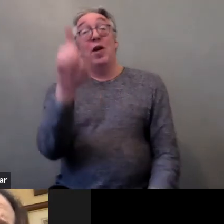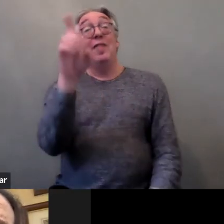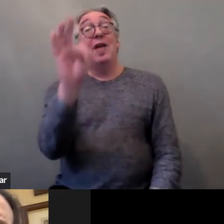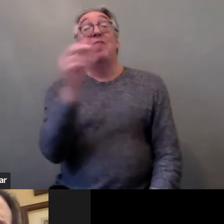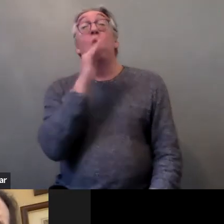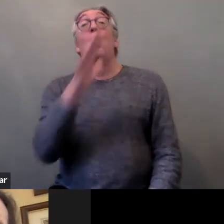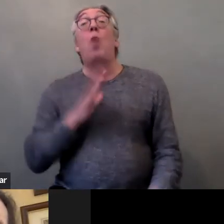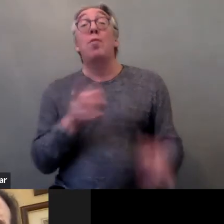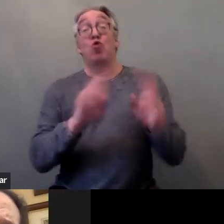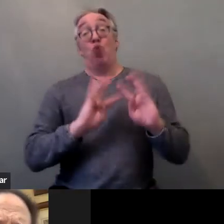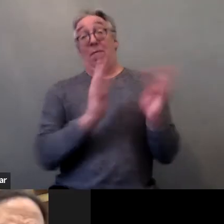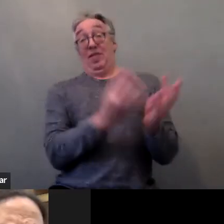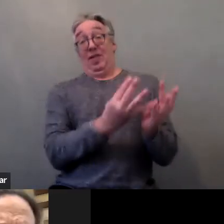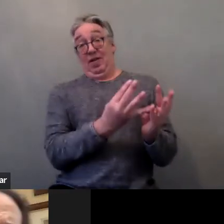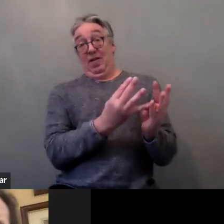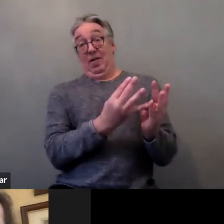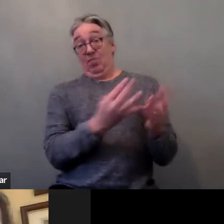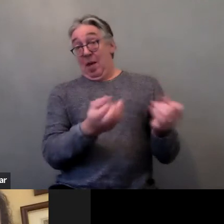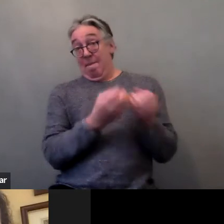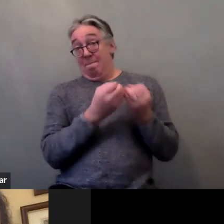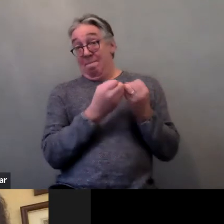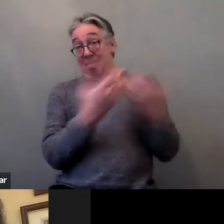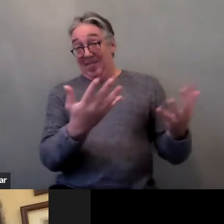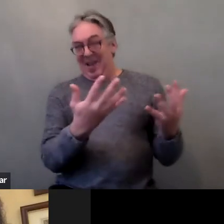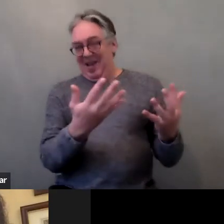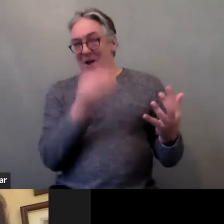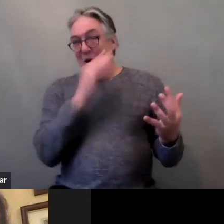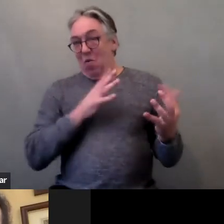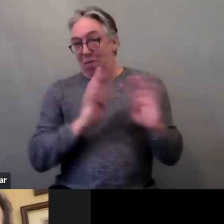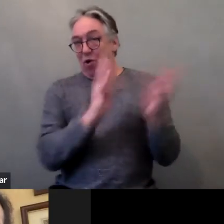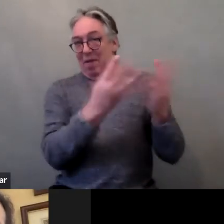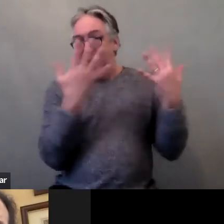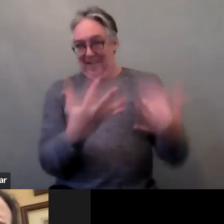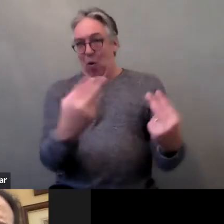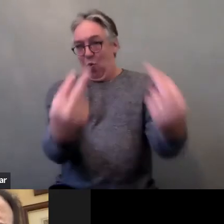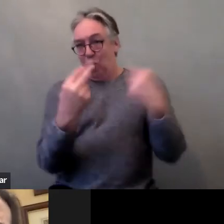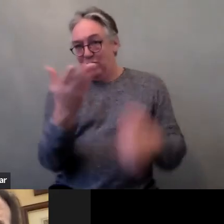many of them are already with us today as participants or speaker,